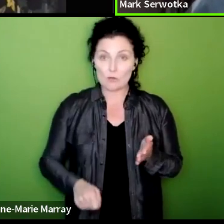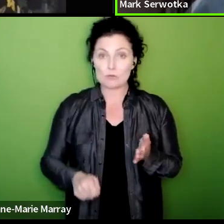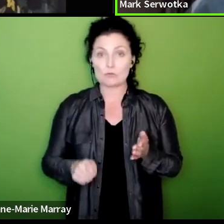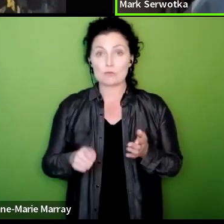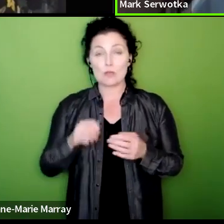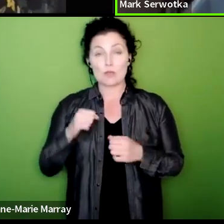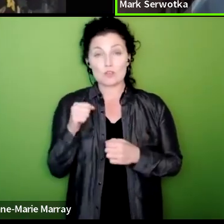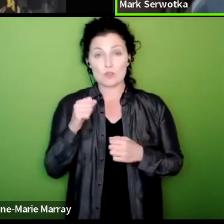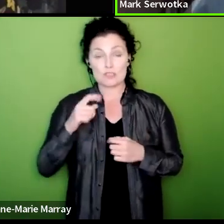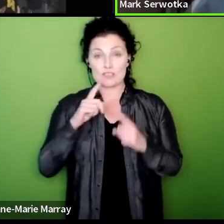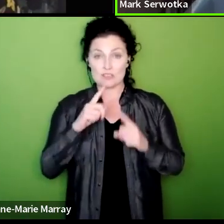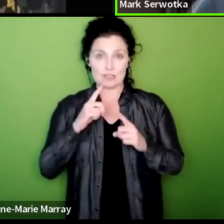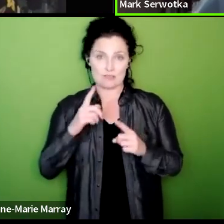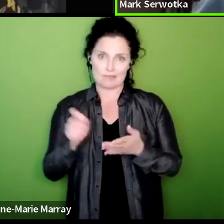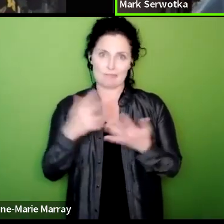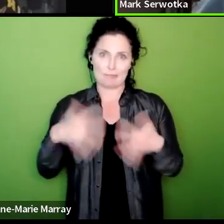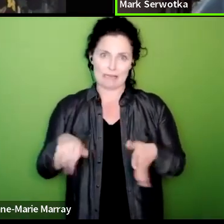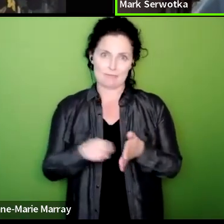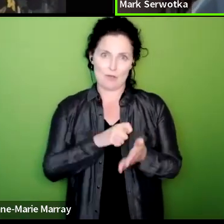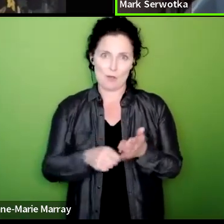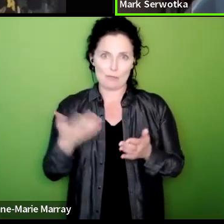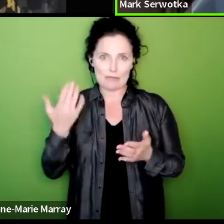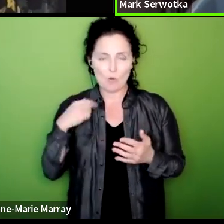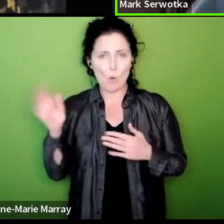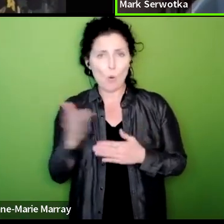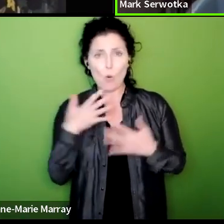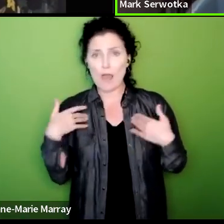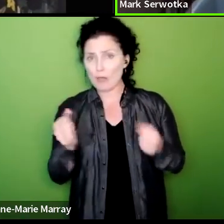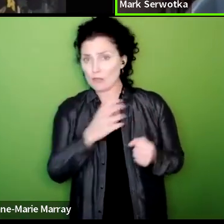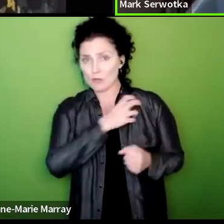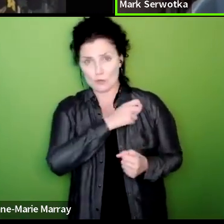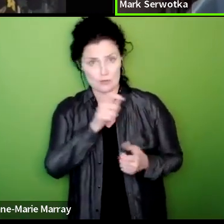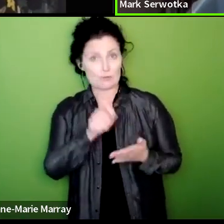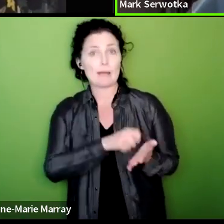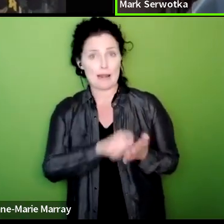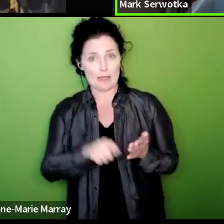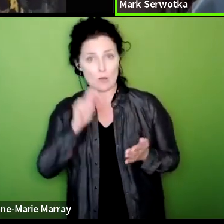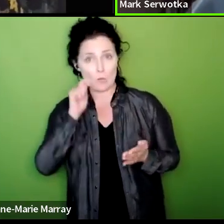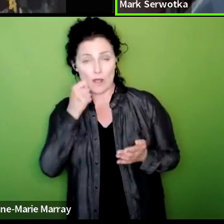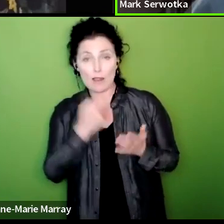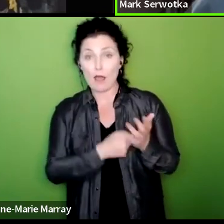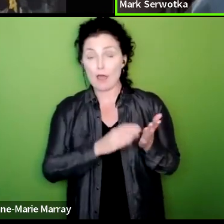game every health union is balloting we know that RMT have been involved in the dispute